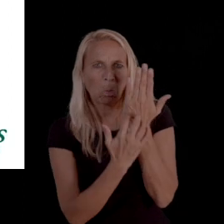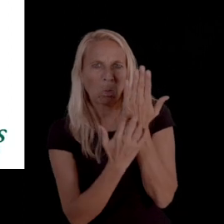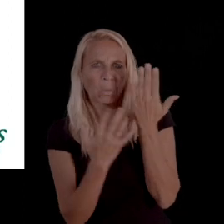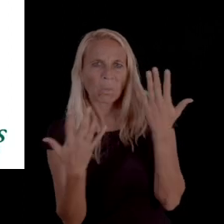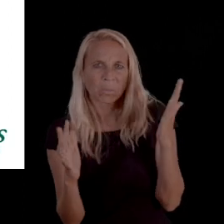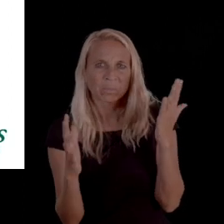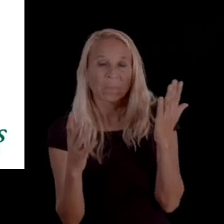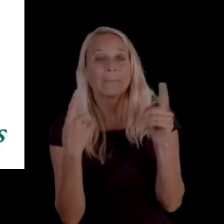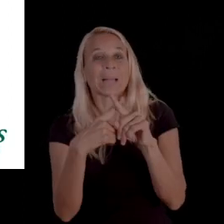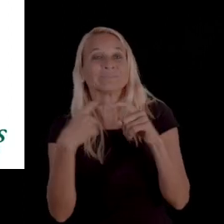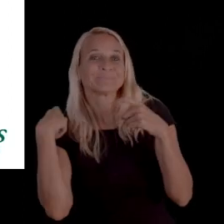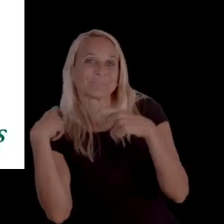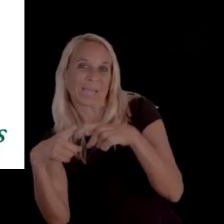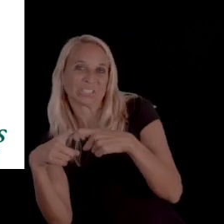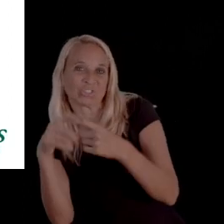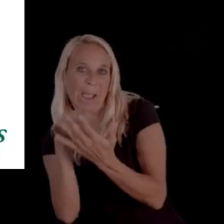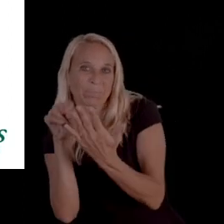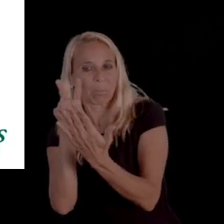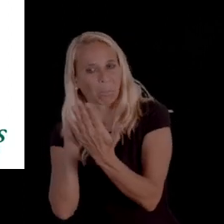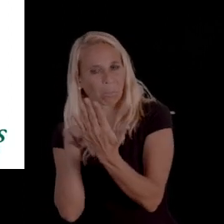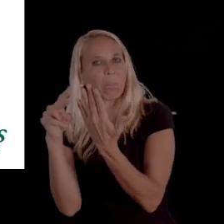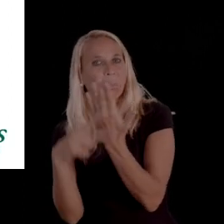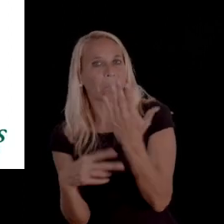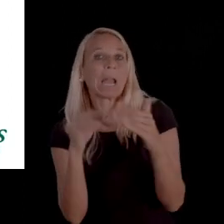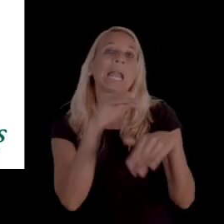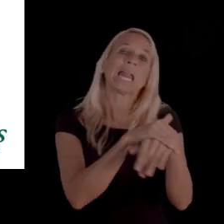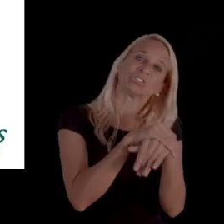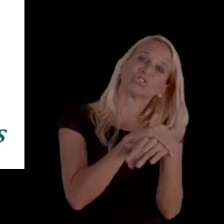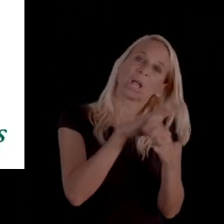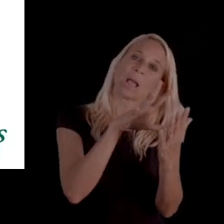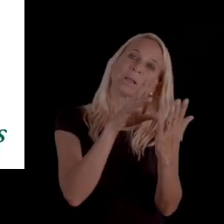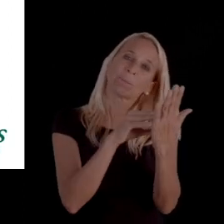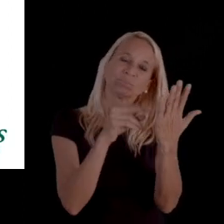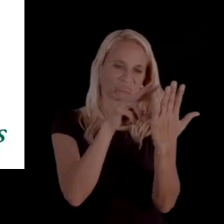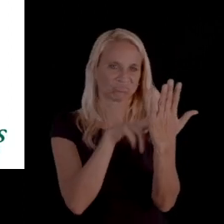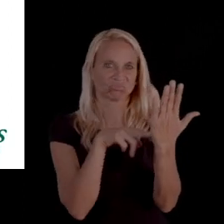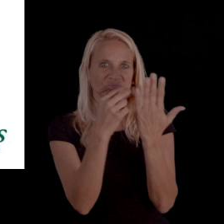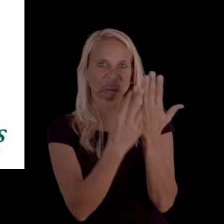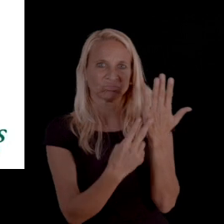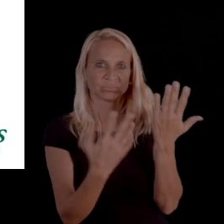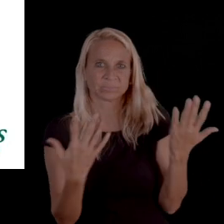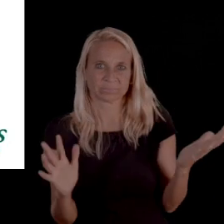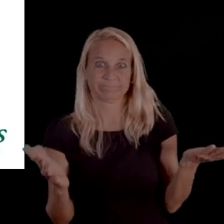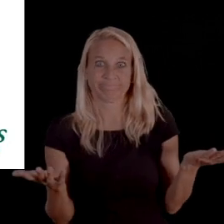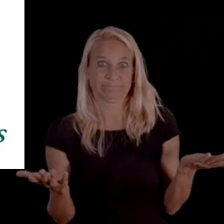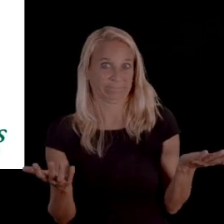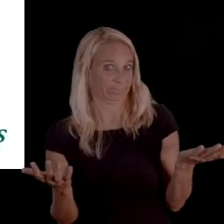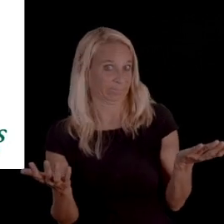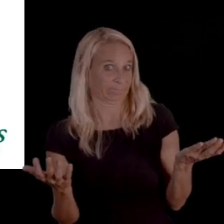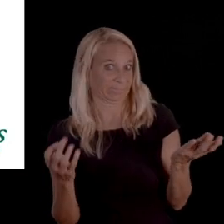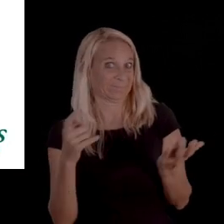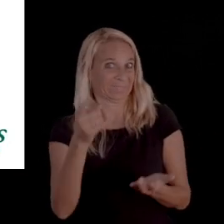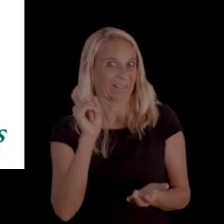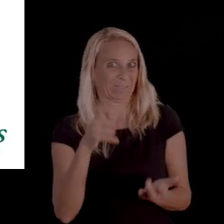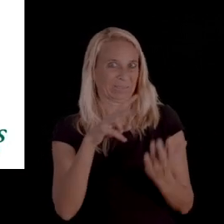then they provide you a Spanish copy along with the English copy, and then you are gonna be given pages